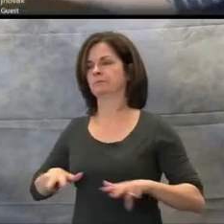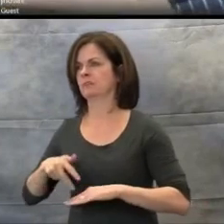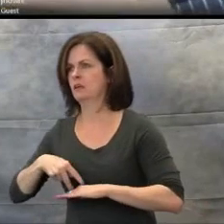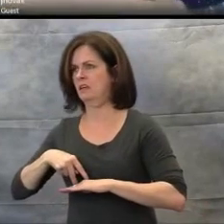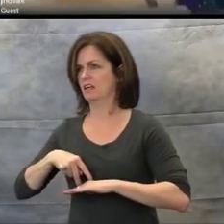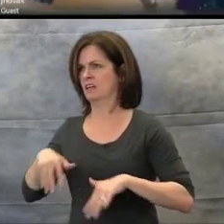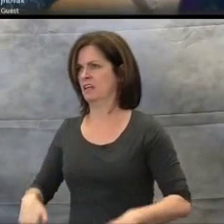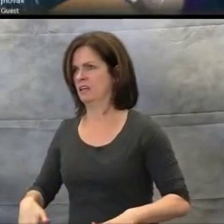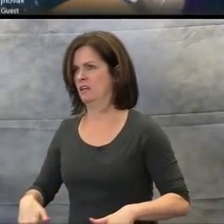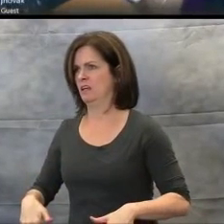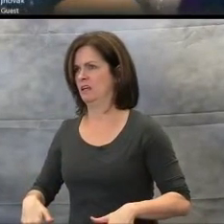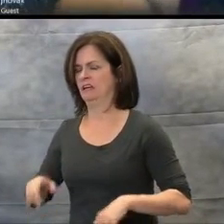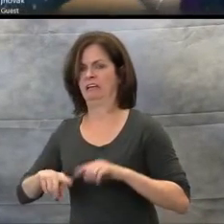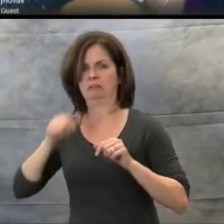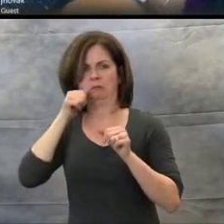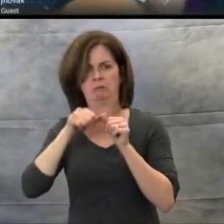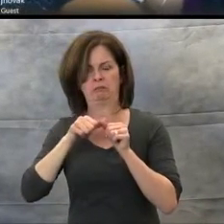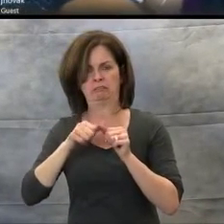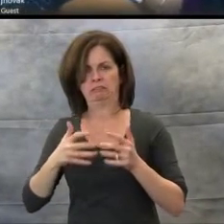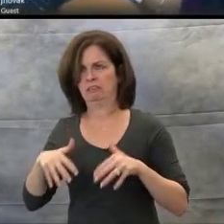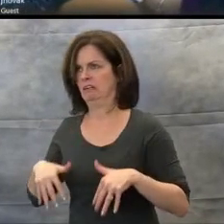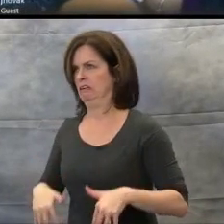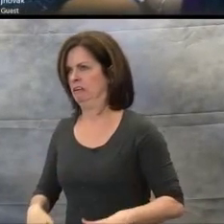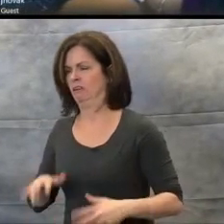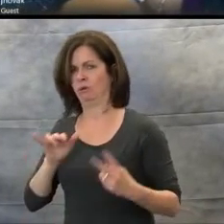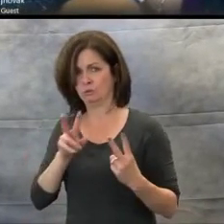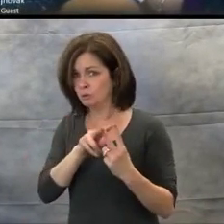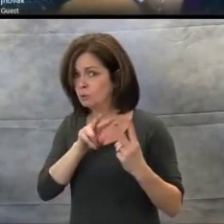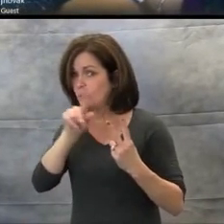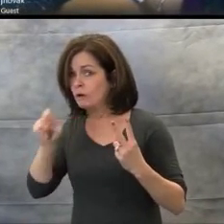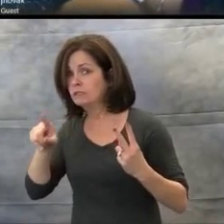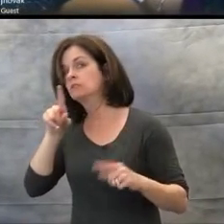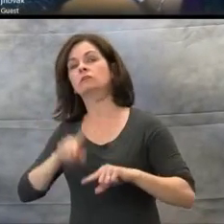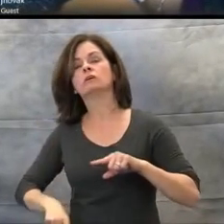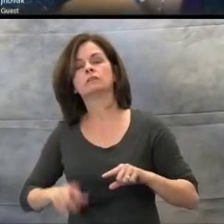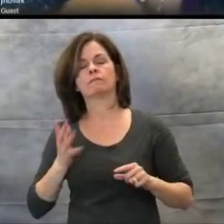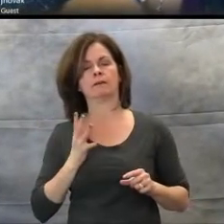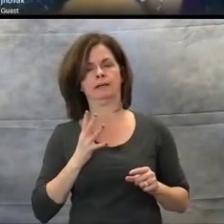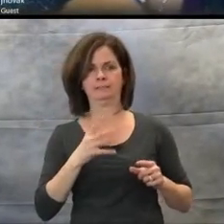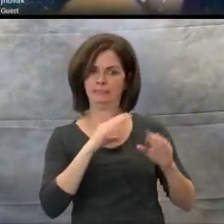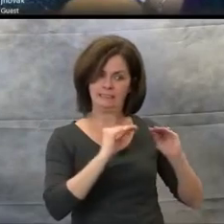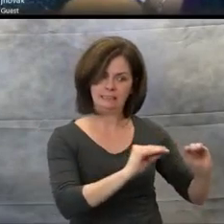Using music we were able to teach this information to him, and he was able to be independent